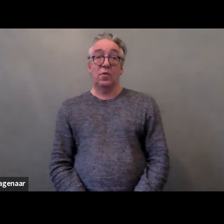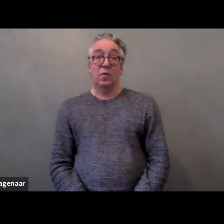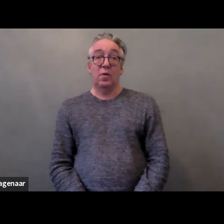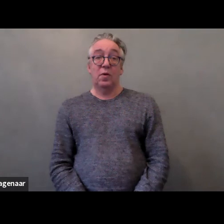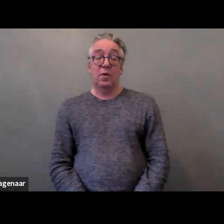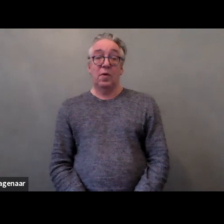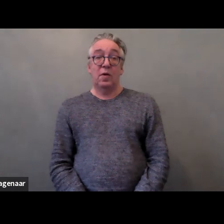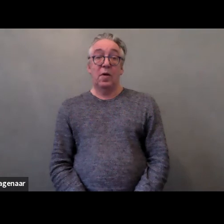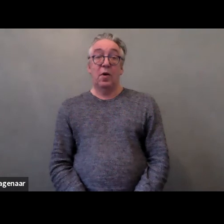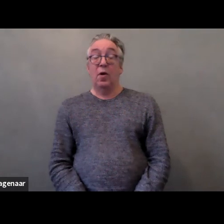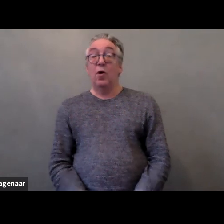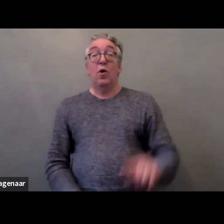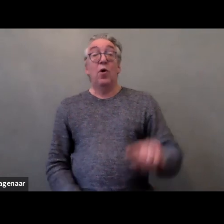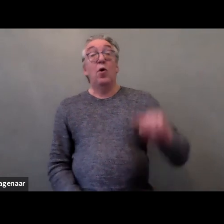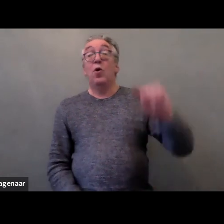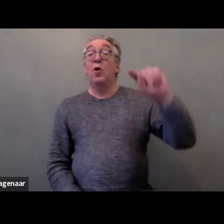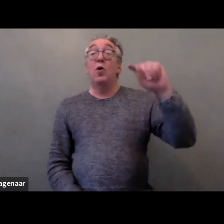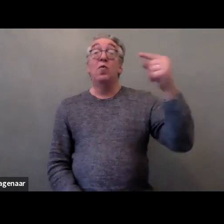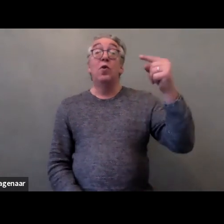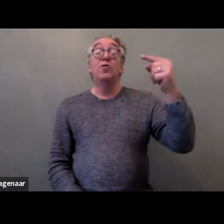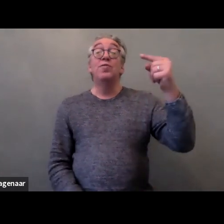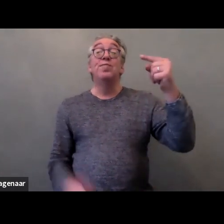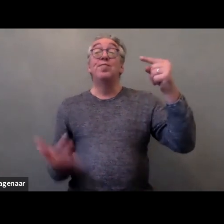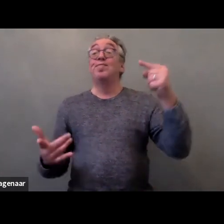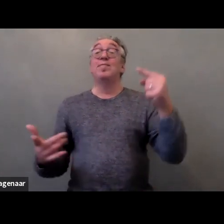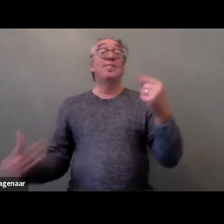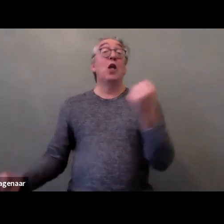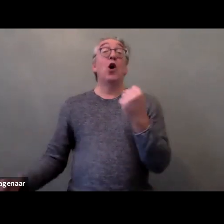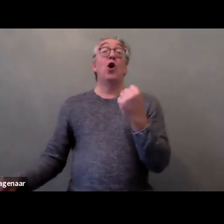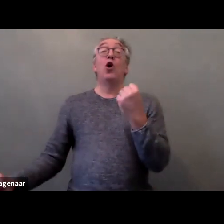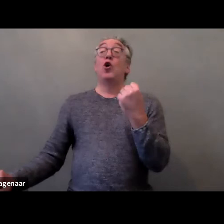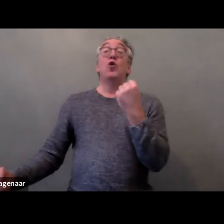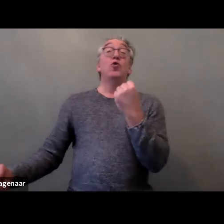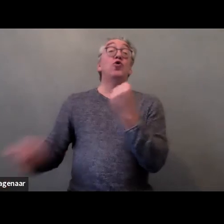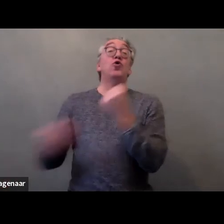First, the lack of support for victims and the lack of information.